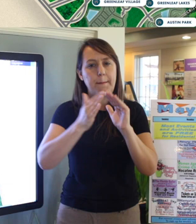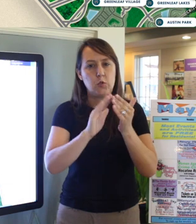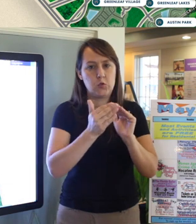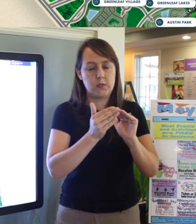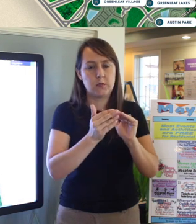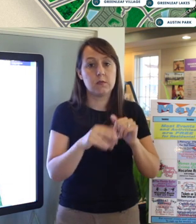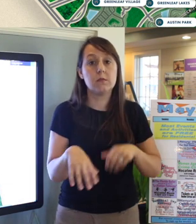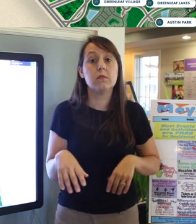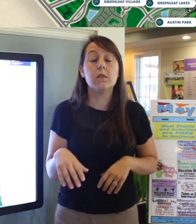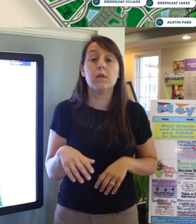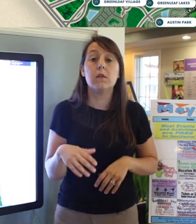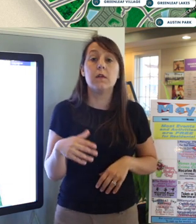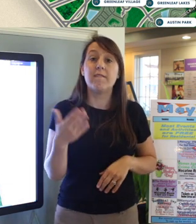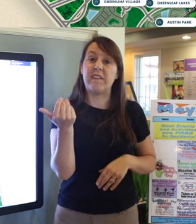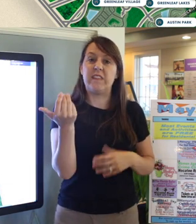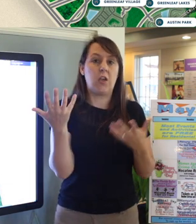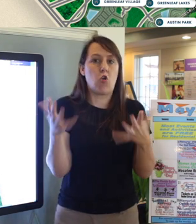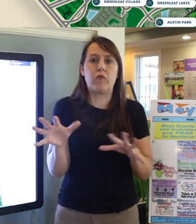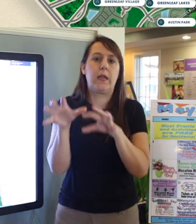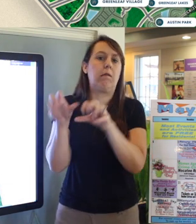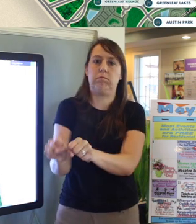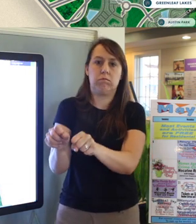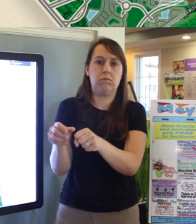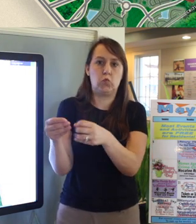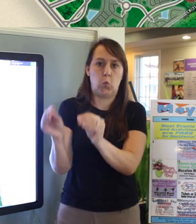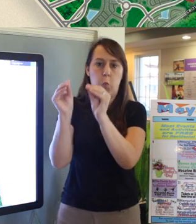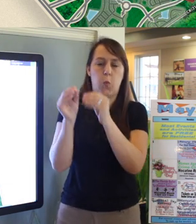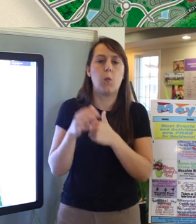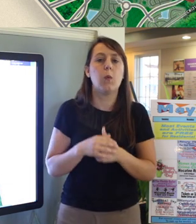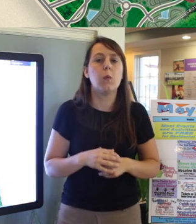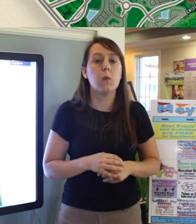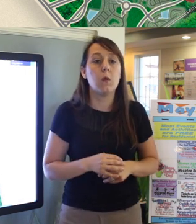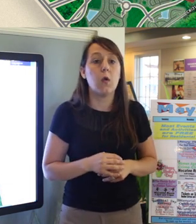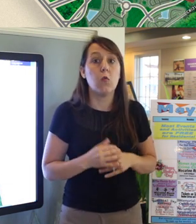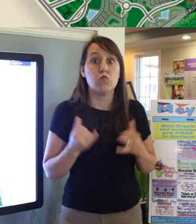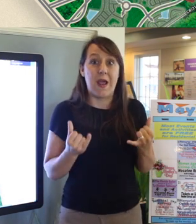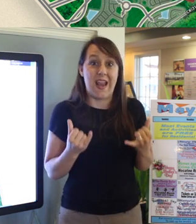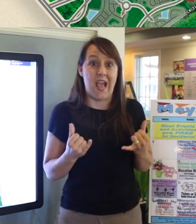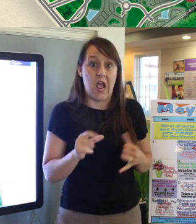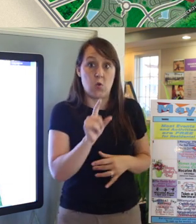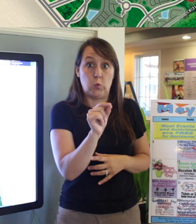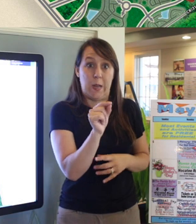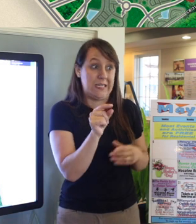15 of those are sold out. So we have 20 actively selling right now